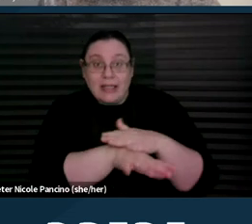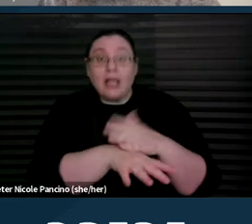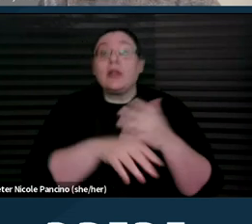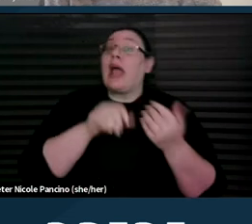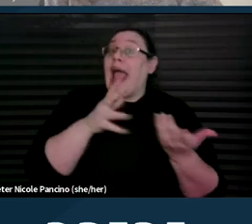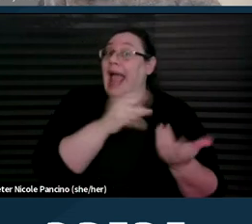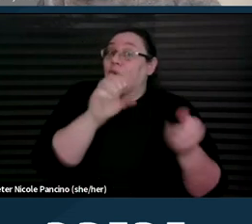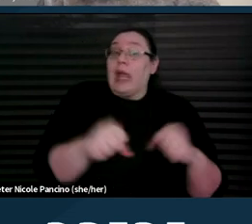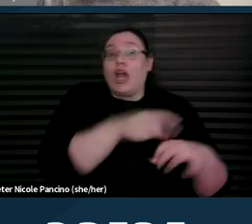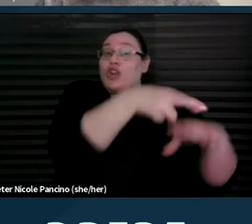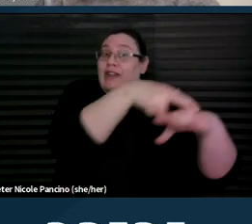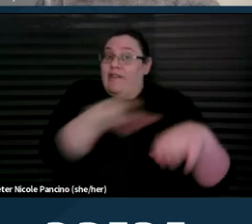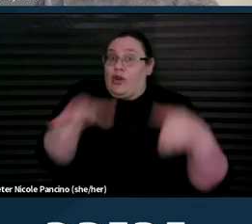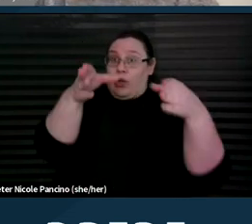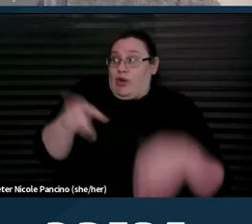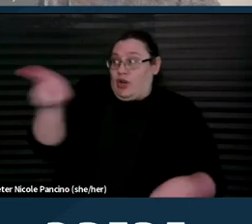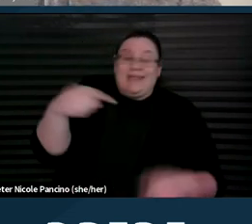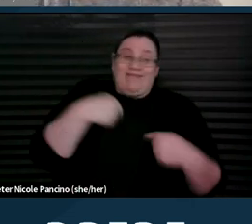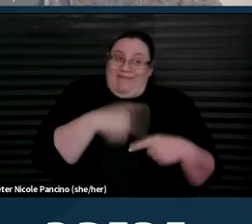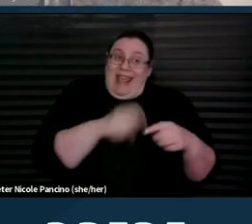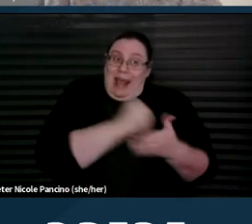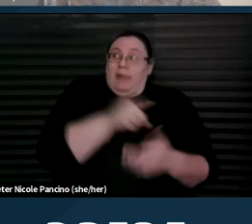who can help with the issue that they're facing.